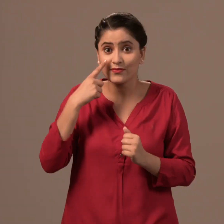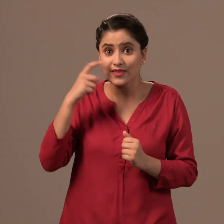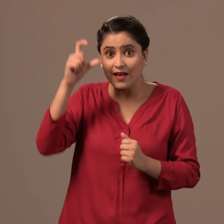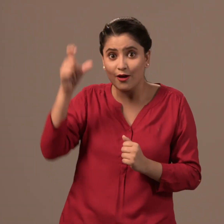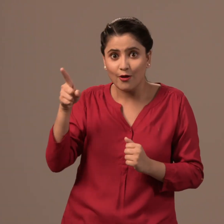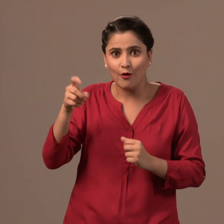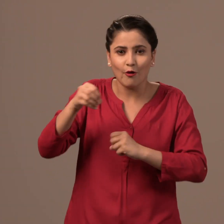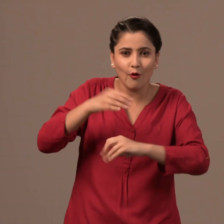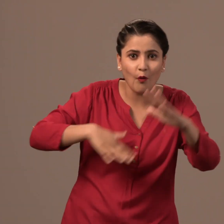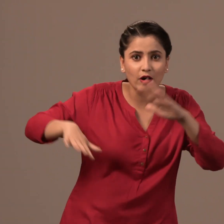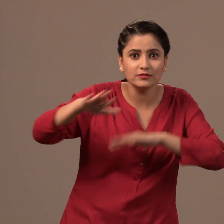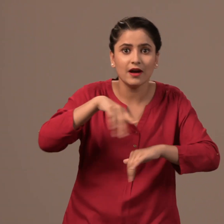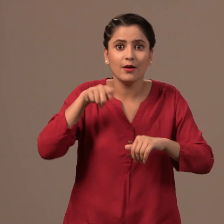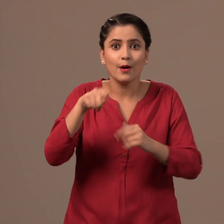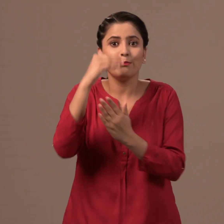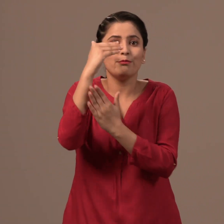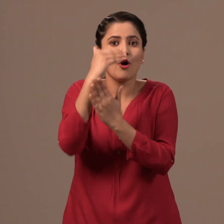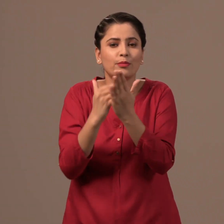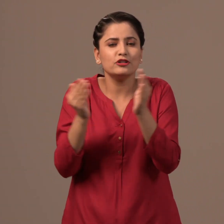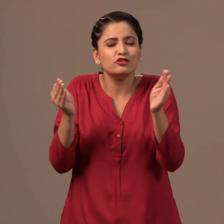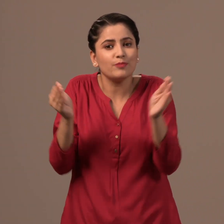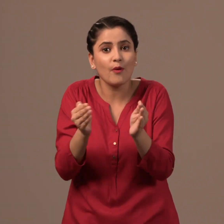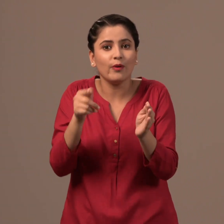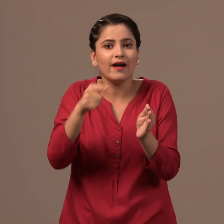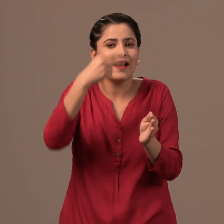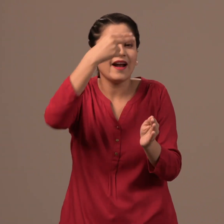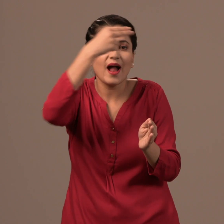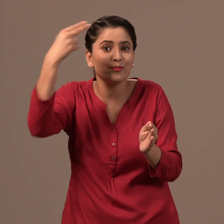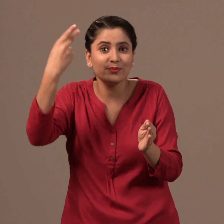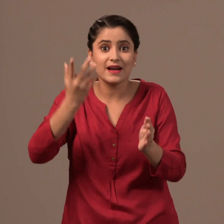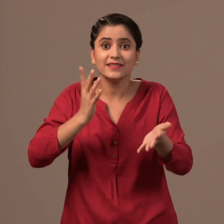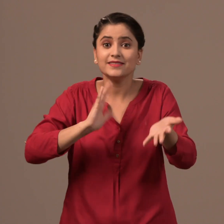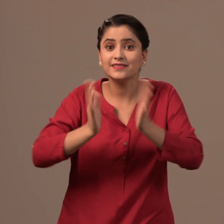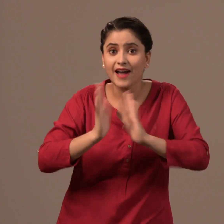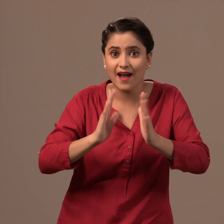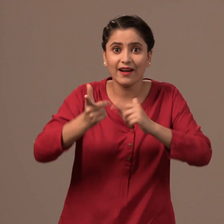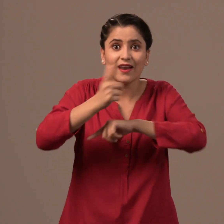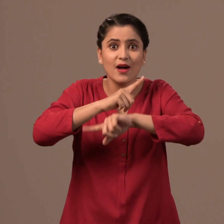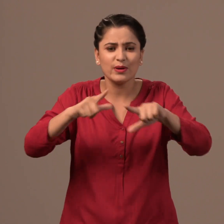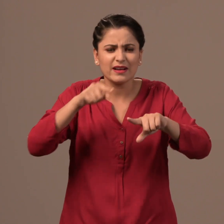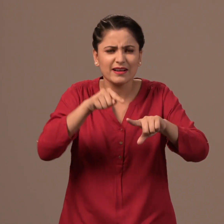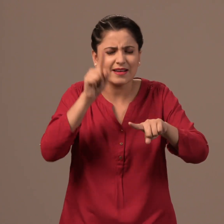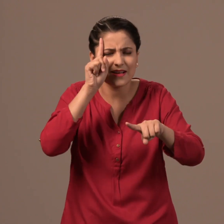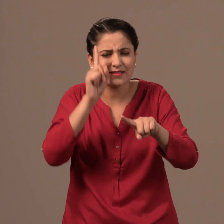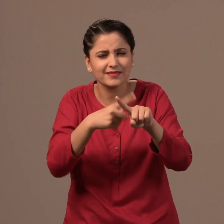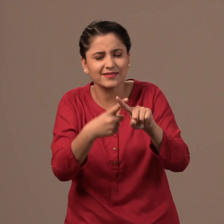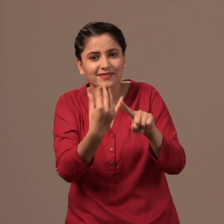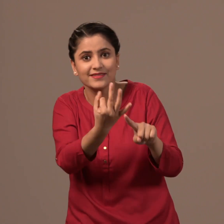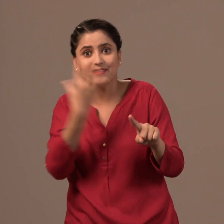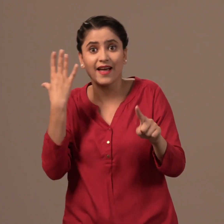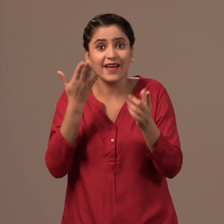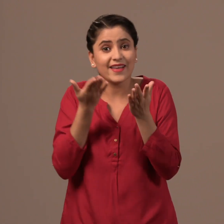He has organised a small programme called "Sign Language Professionals".